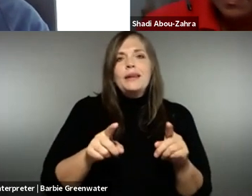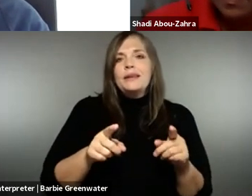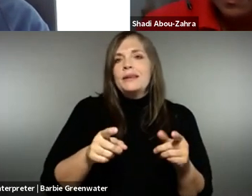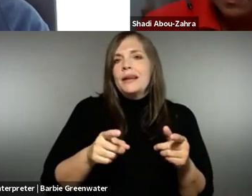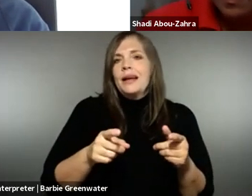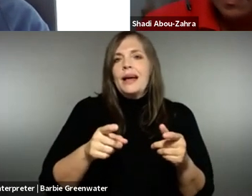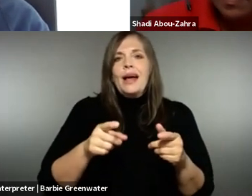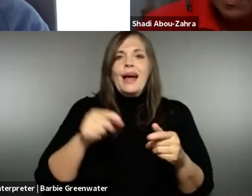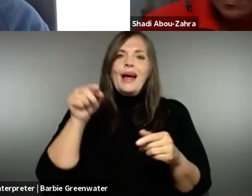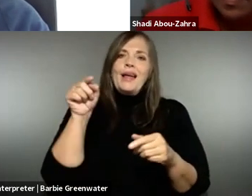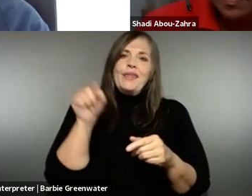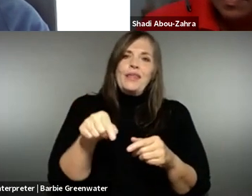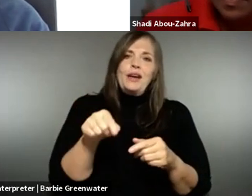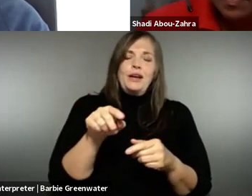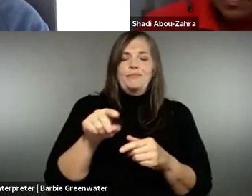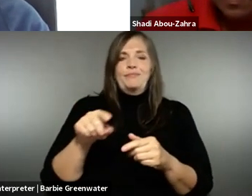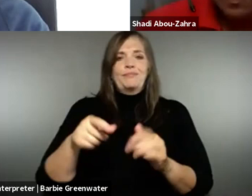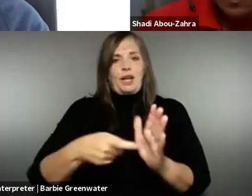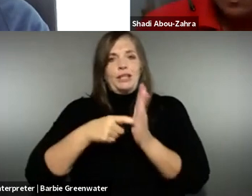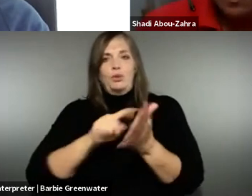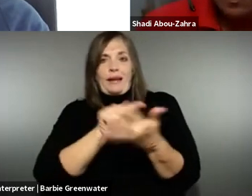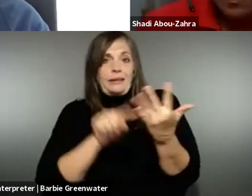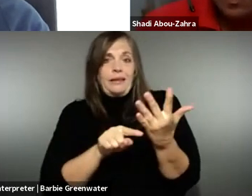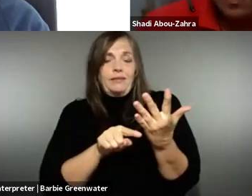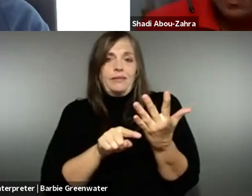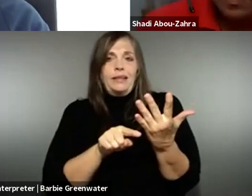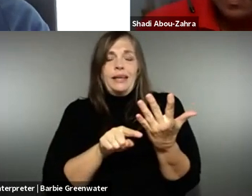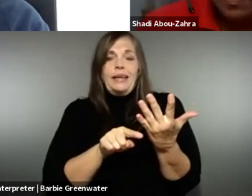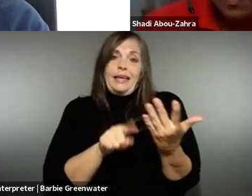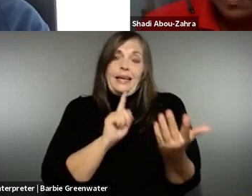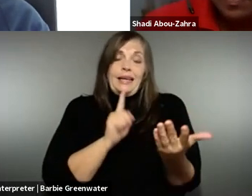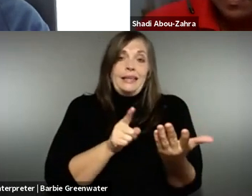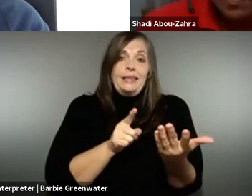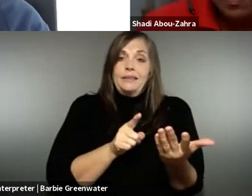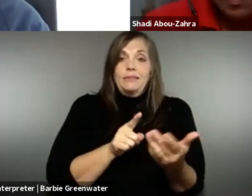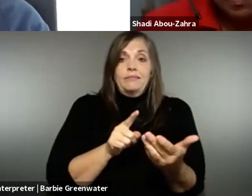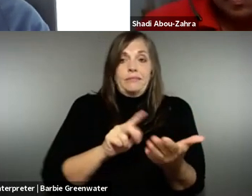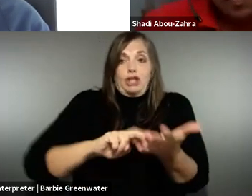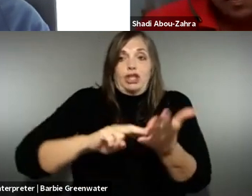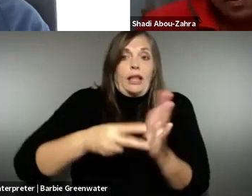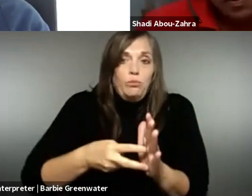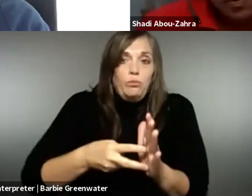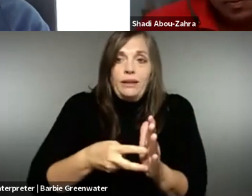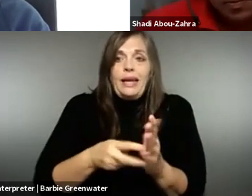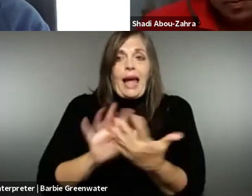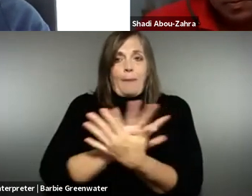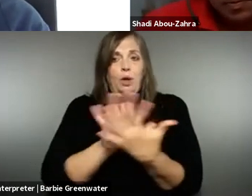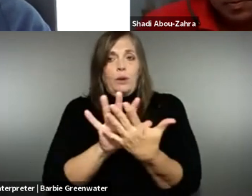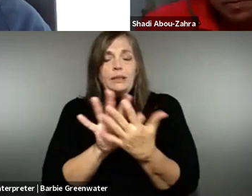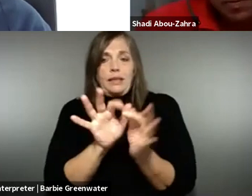However, the directive is deliberately -- I'm not not even ambiguously worded, it is deliberately worded to